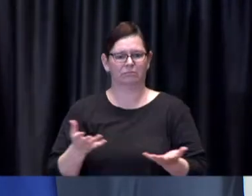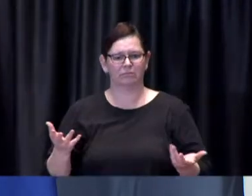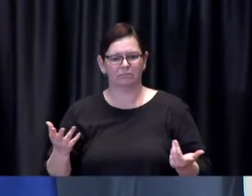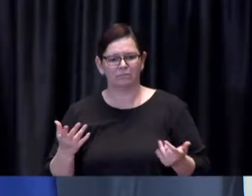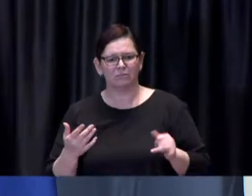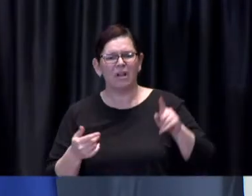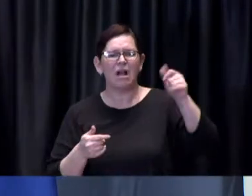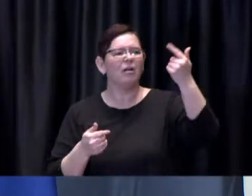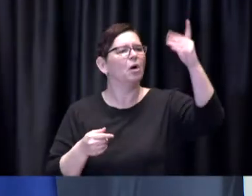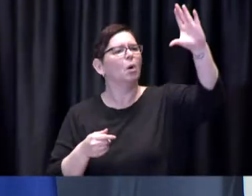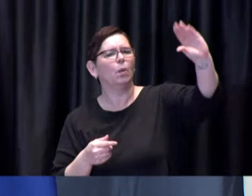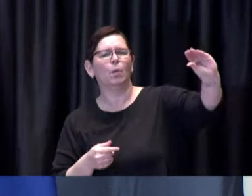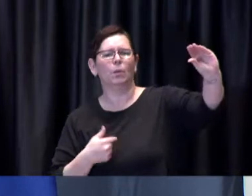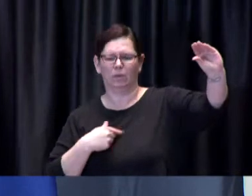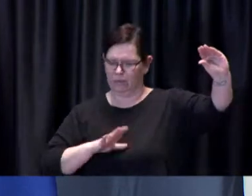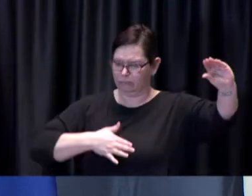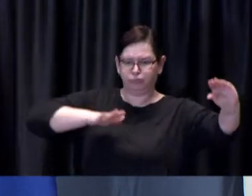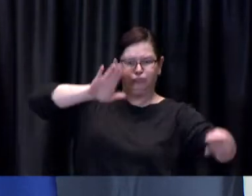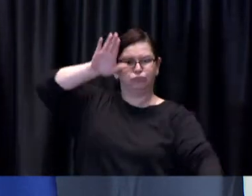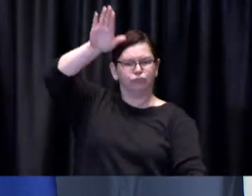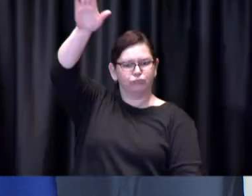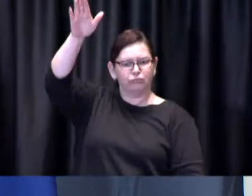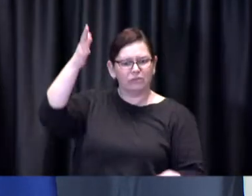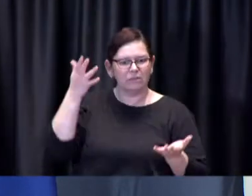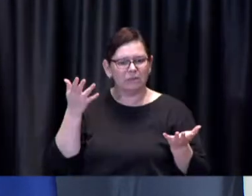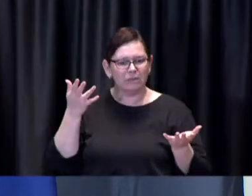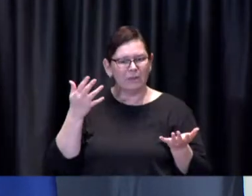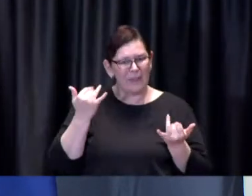we're just making the request that that be taken into account in a hot spot which we